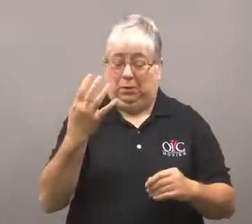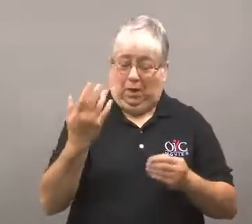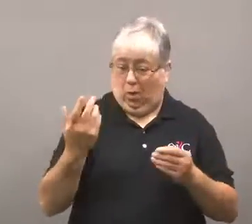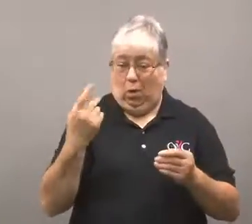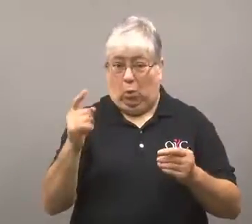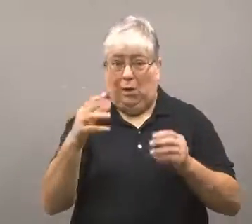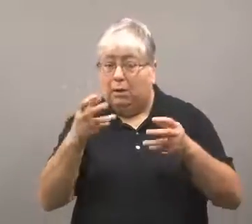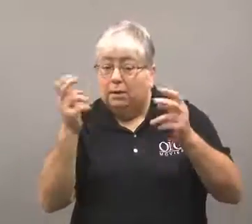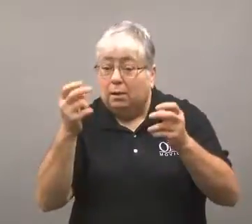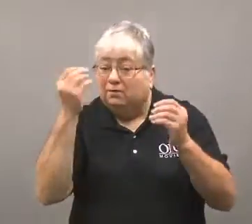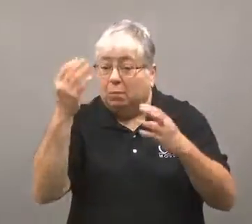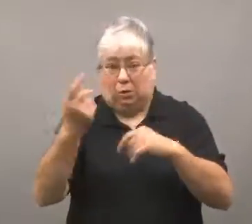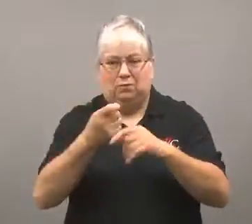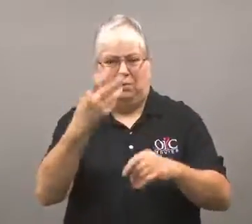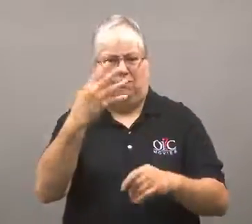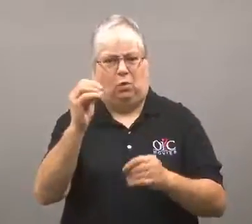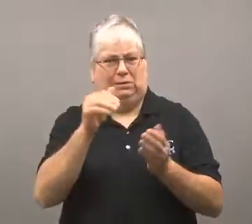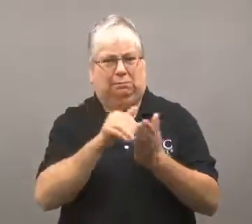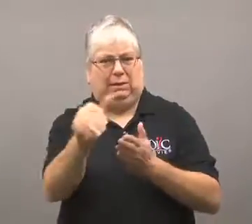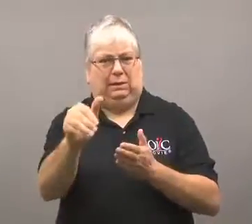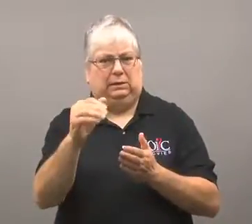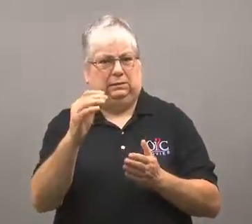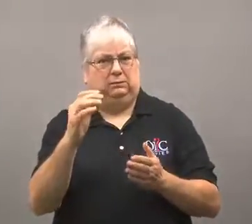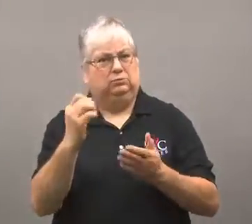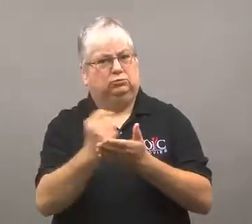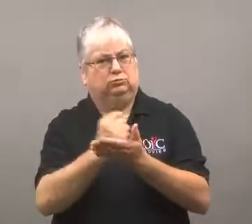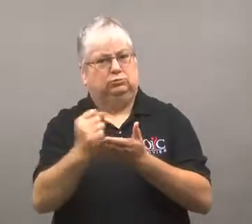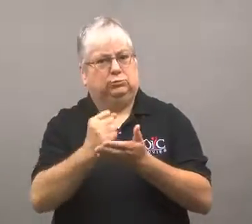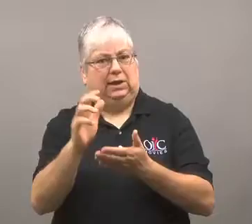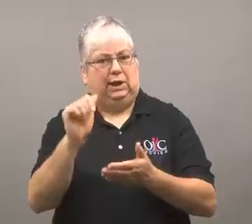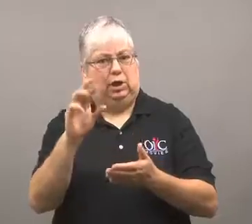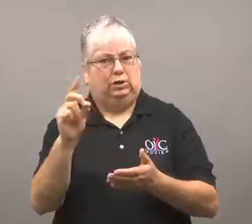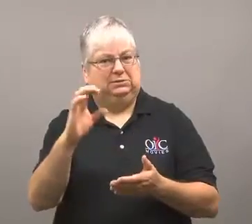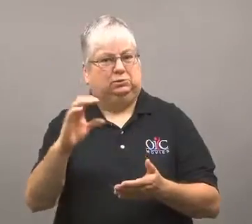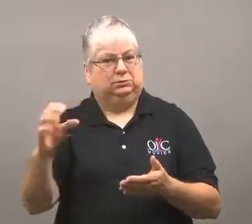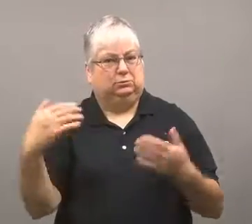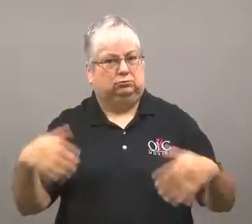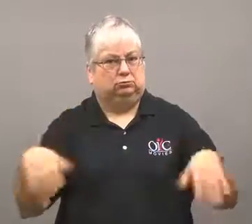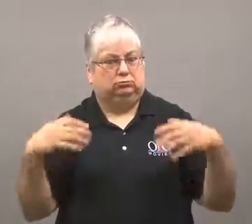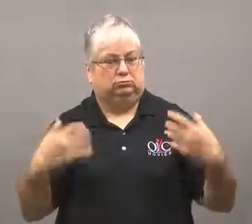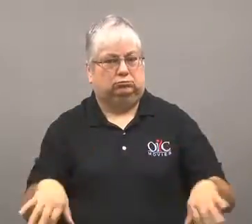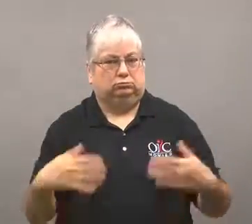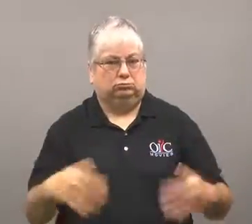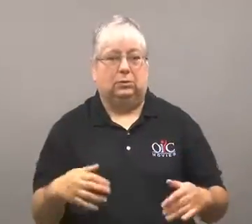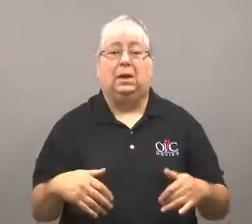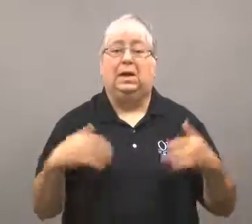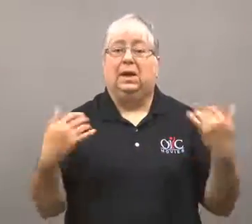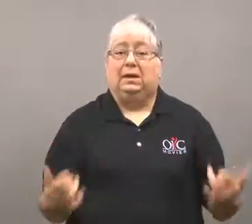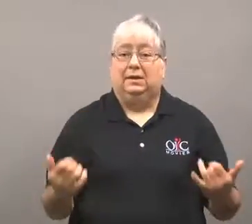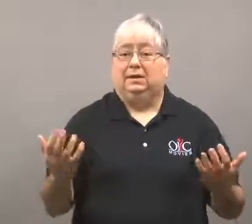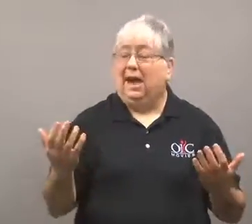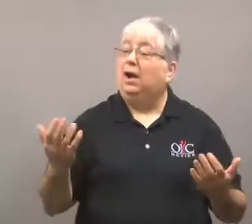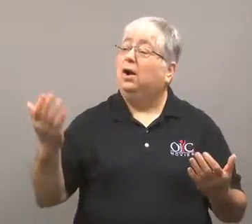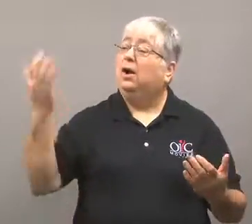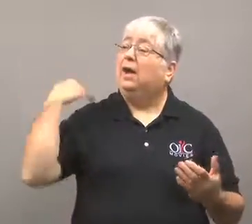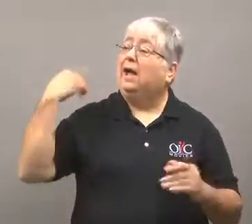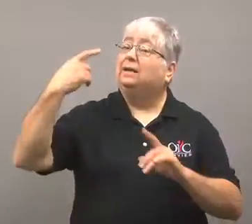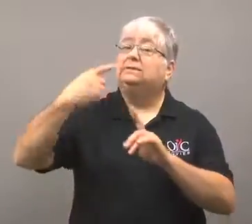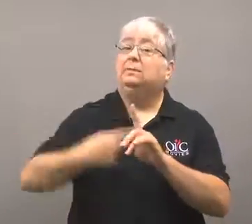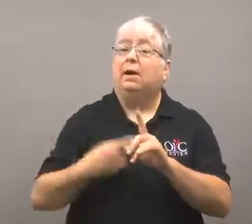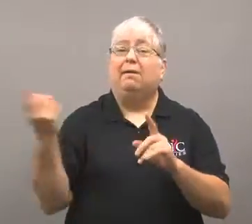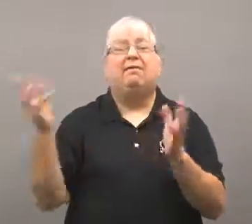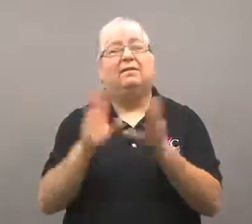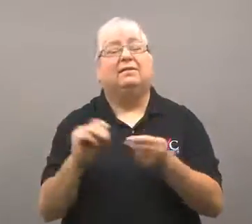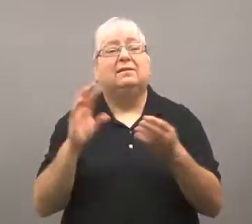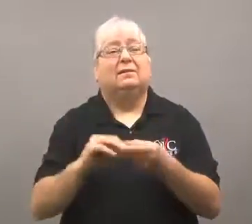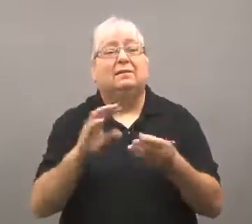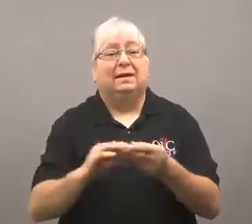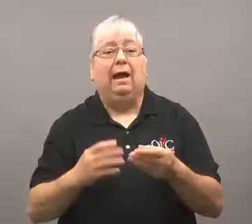Information related to about 40 million charge cards were compromised.